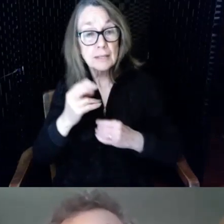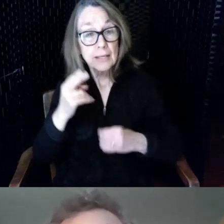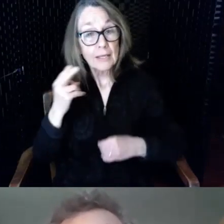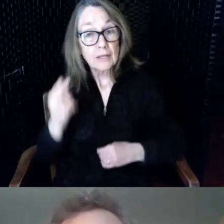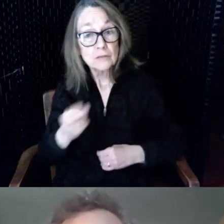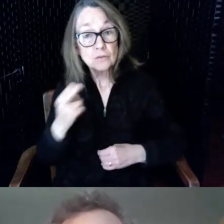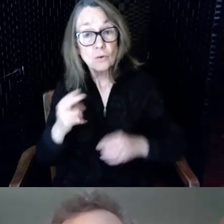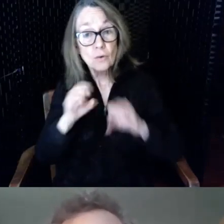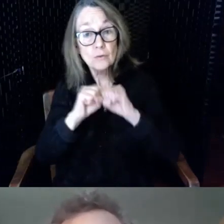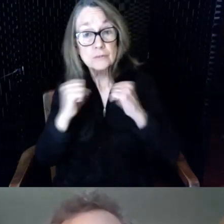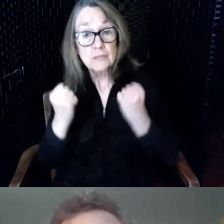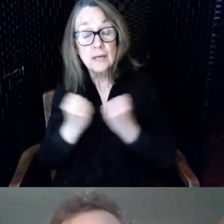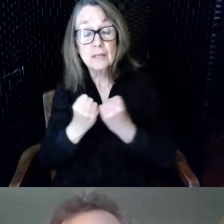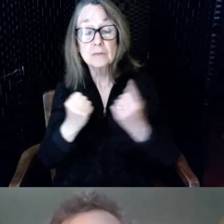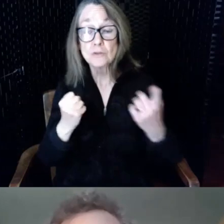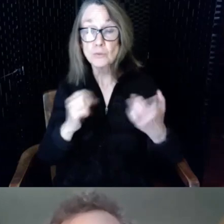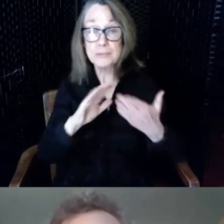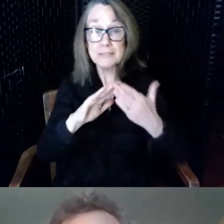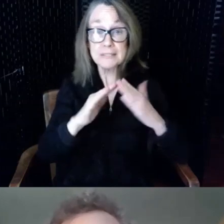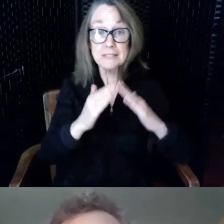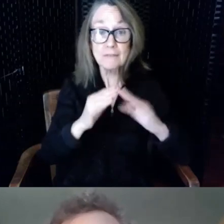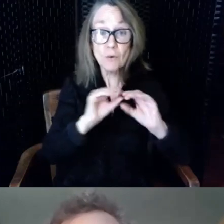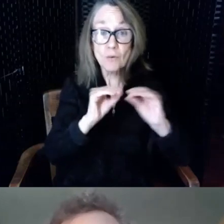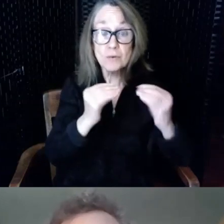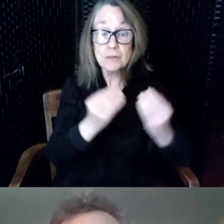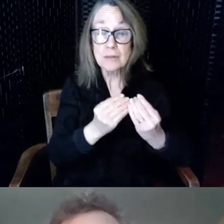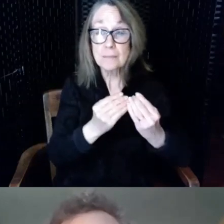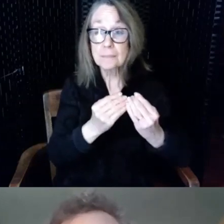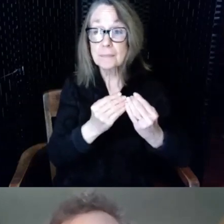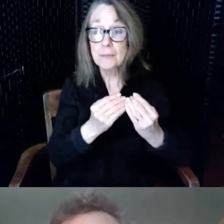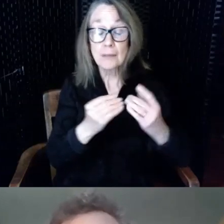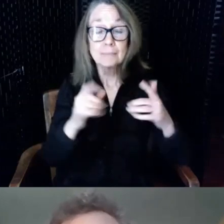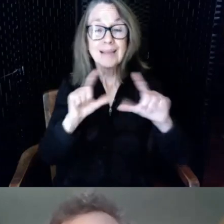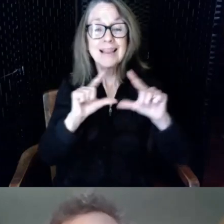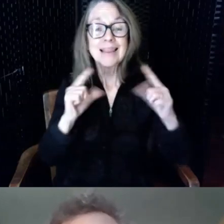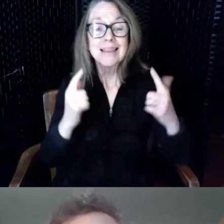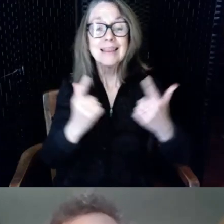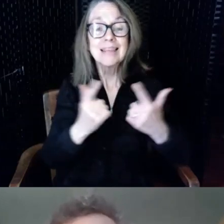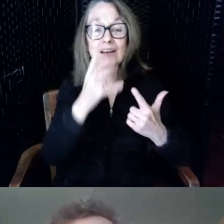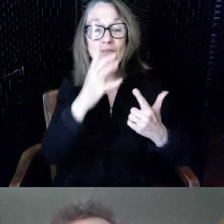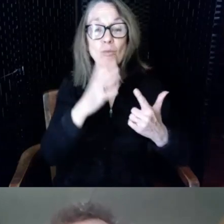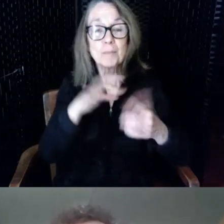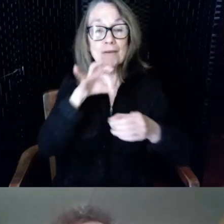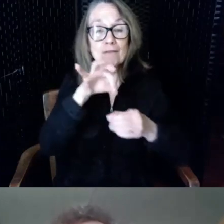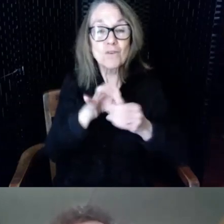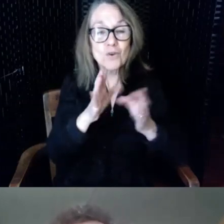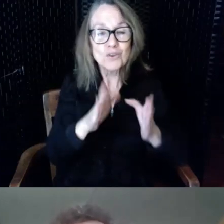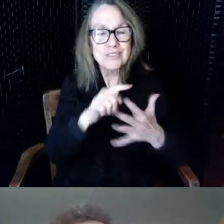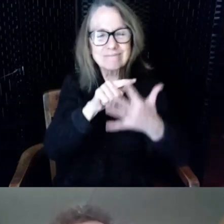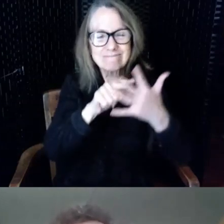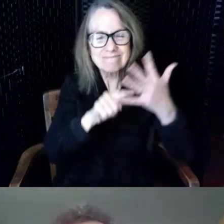civic organizations the League of Women Voters and so on we make that space